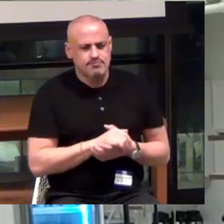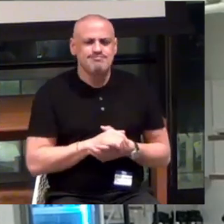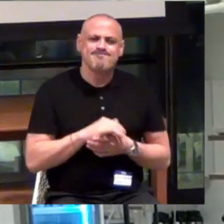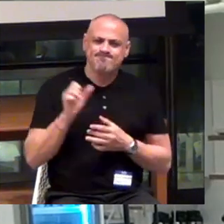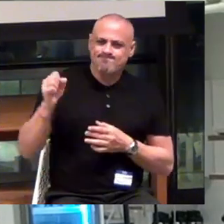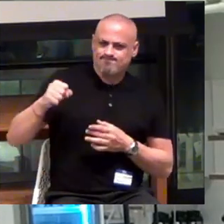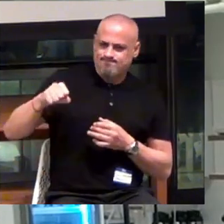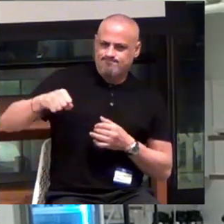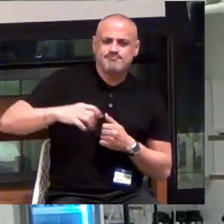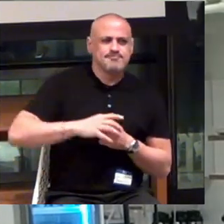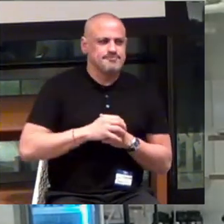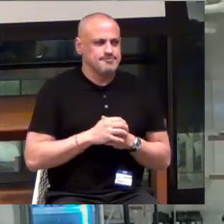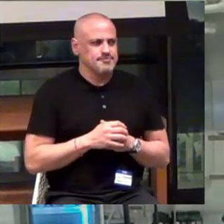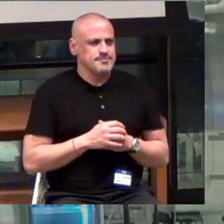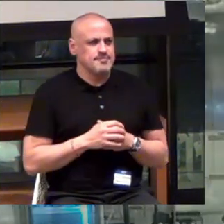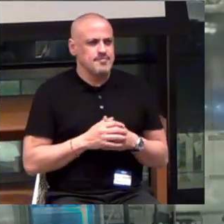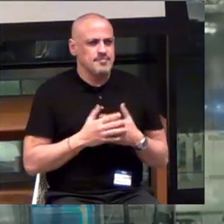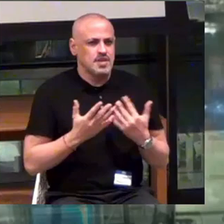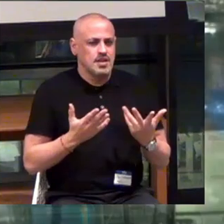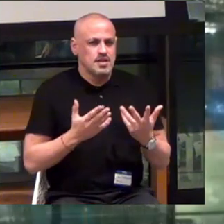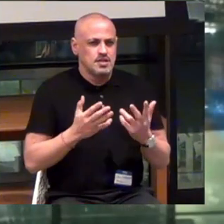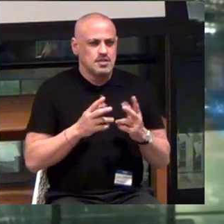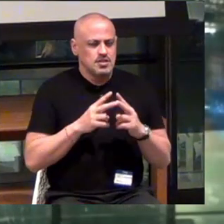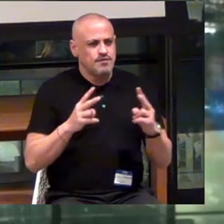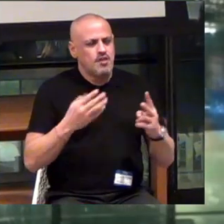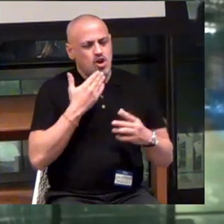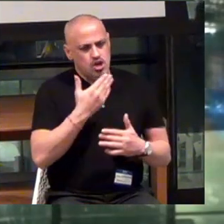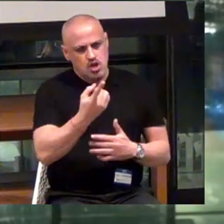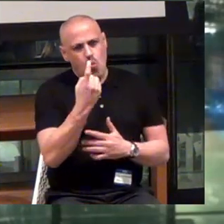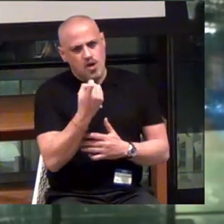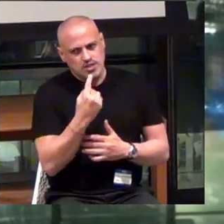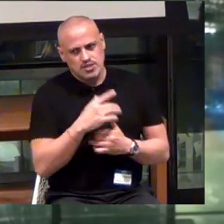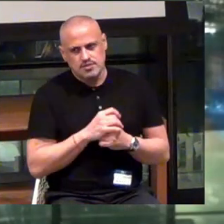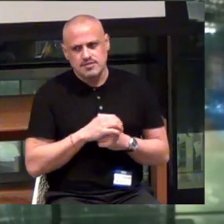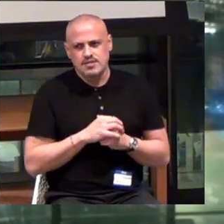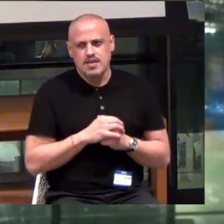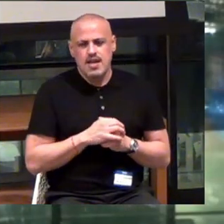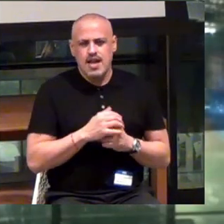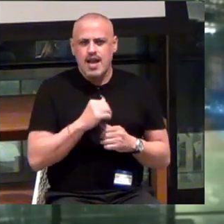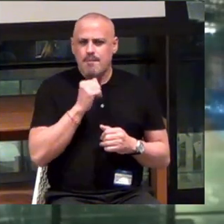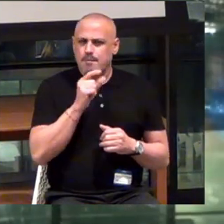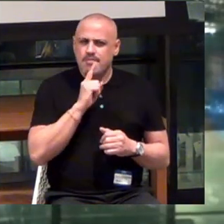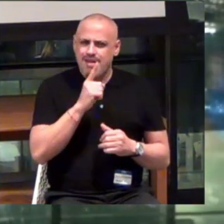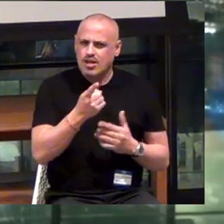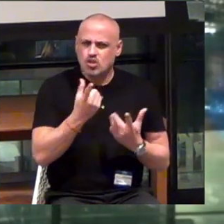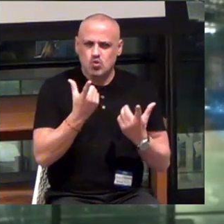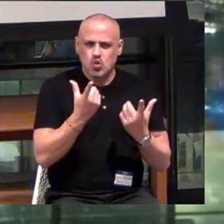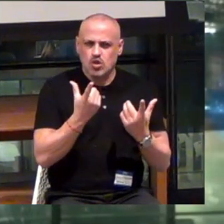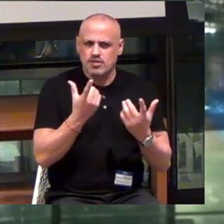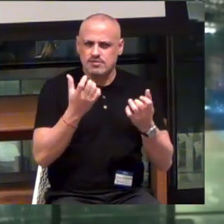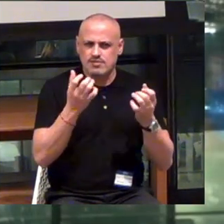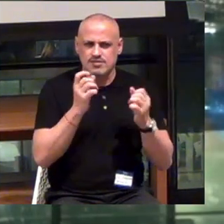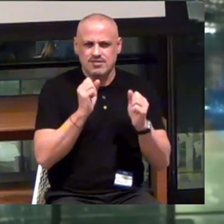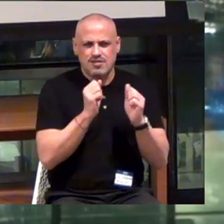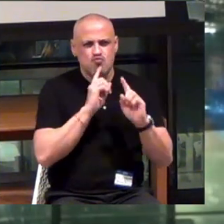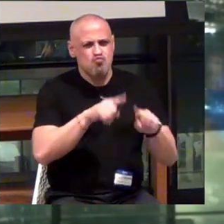Yeah. It's a very, very good question. And I'm not sure I can do it justice with an answer right now.